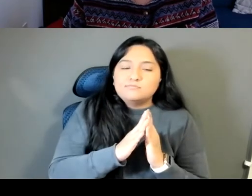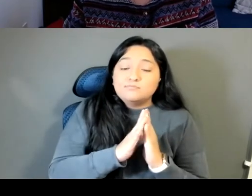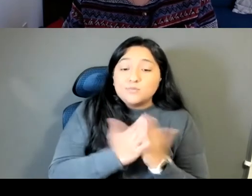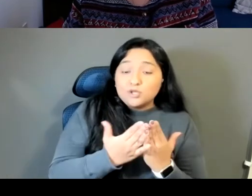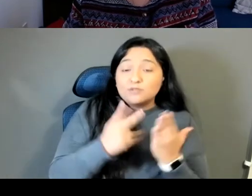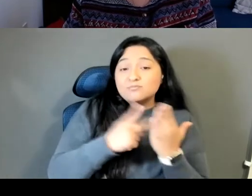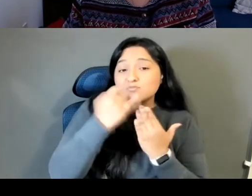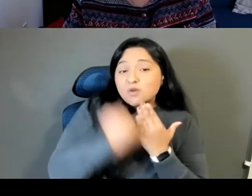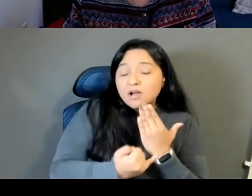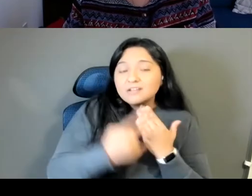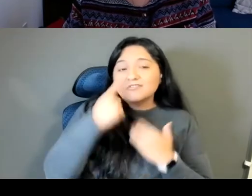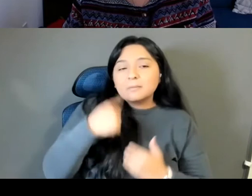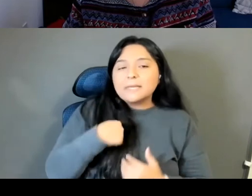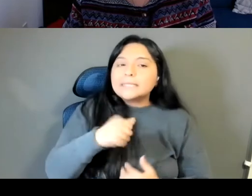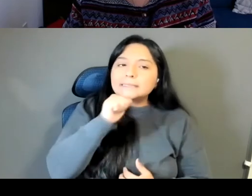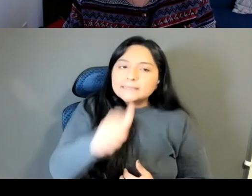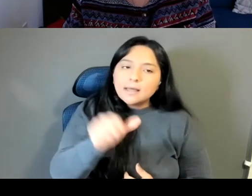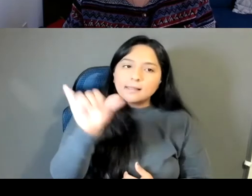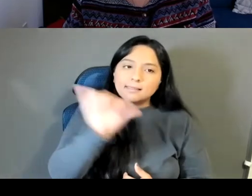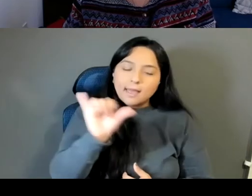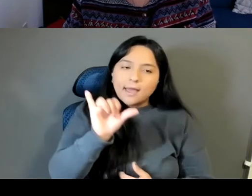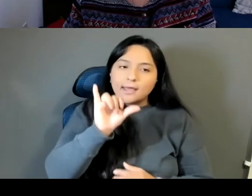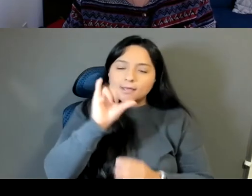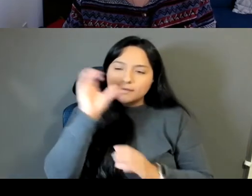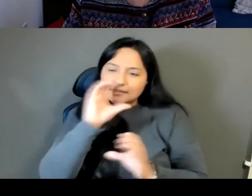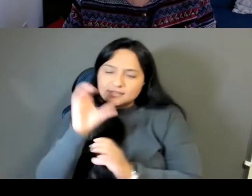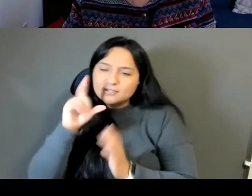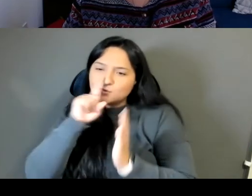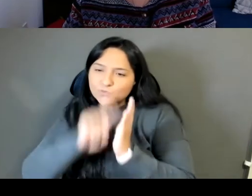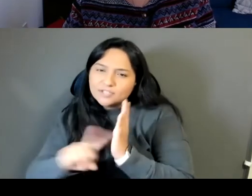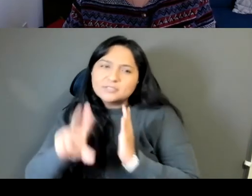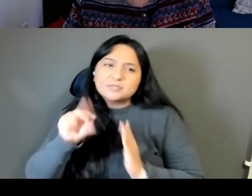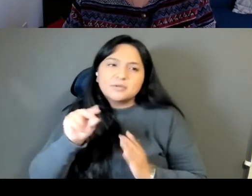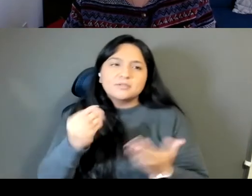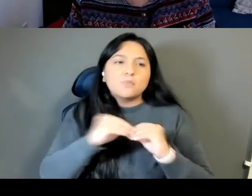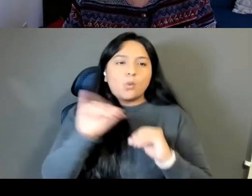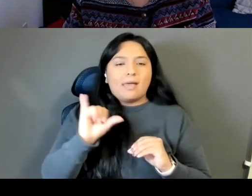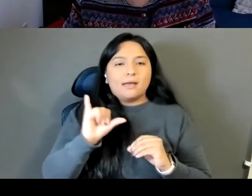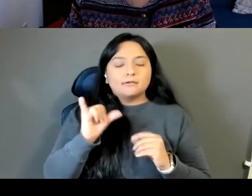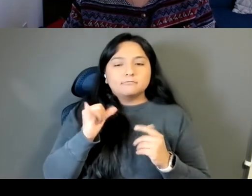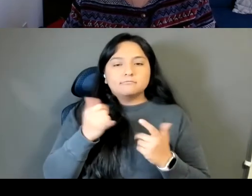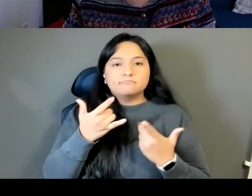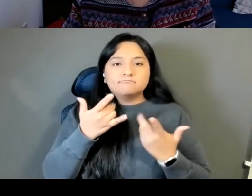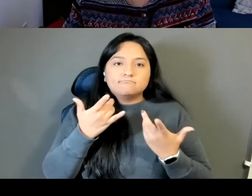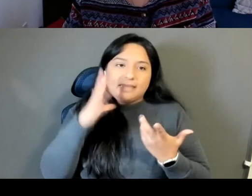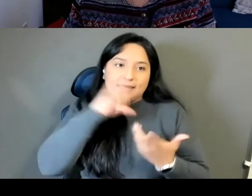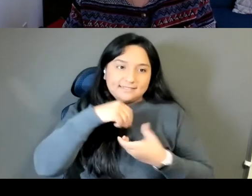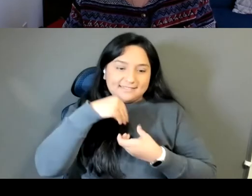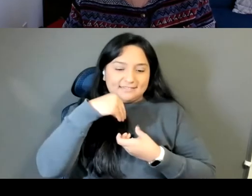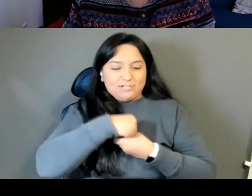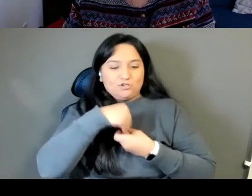It was more like a internal project, I guess, where, like I said like I didn't even look